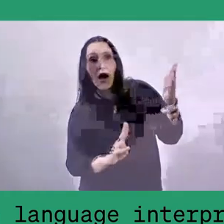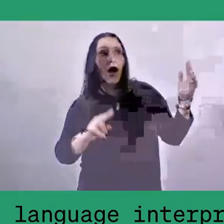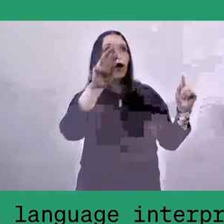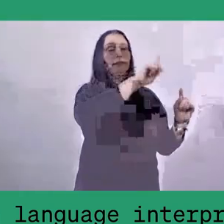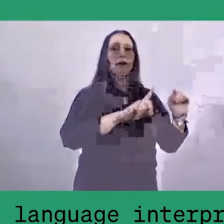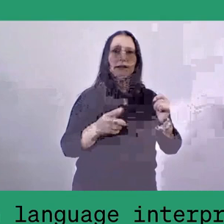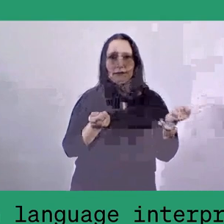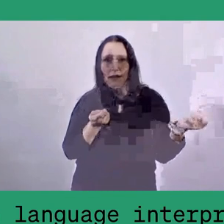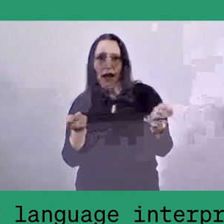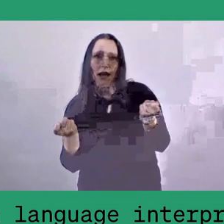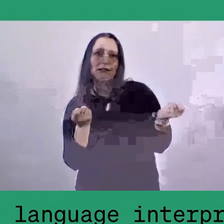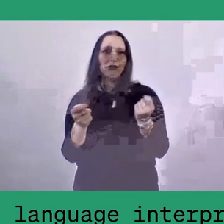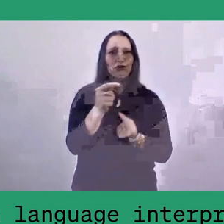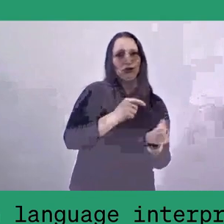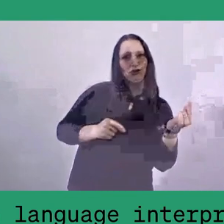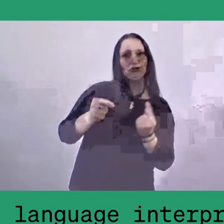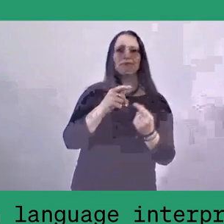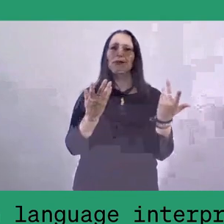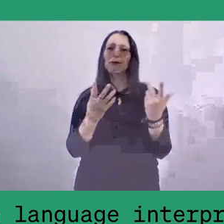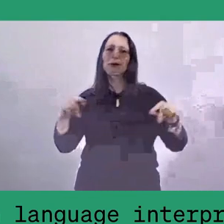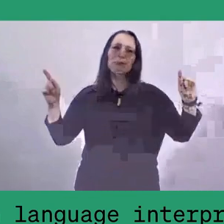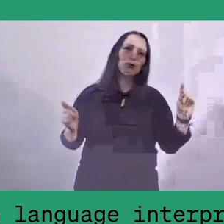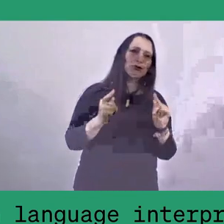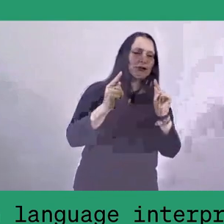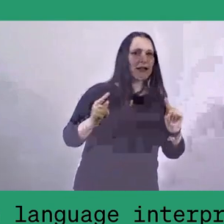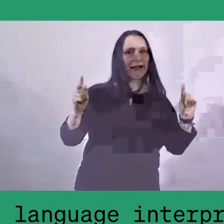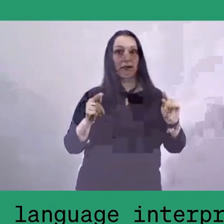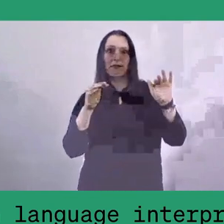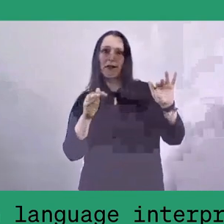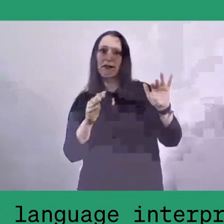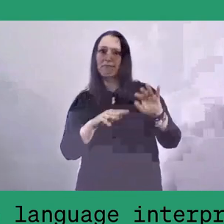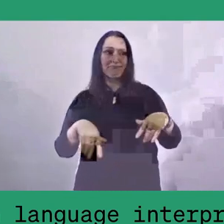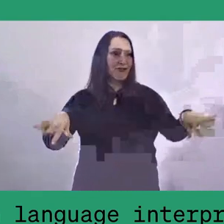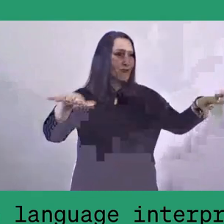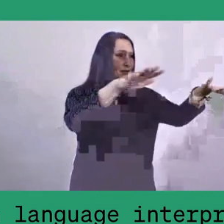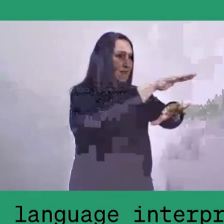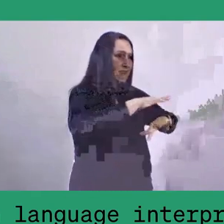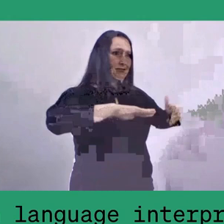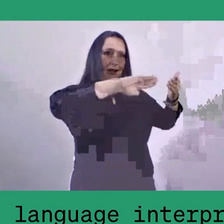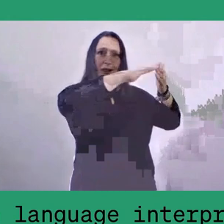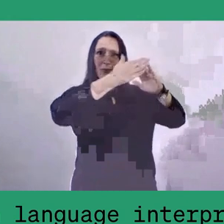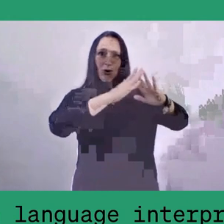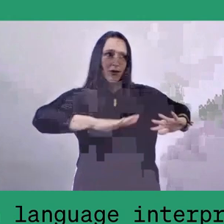So these are all integrated into the collective effort.